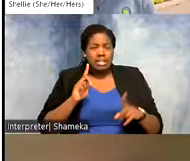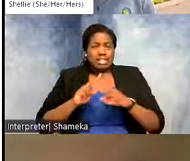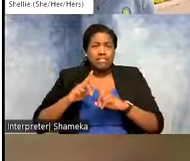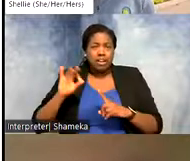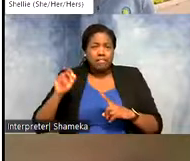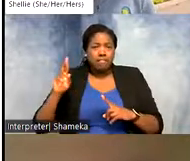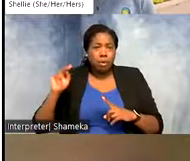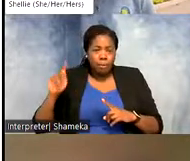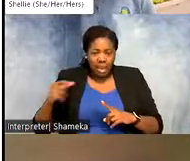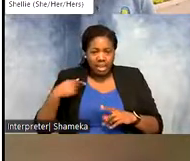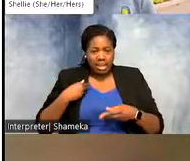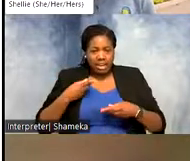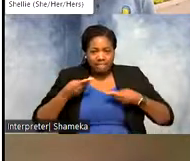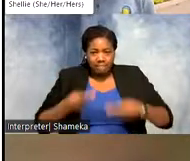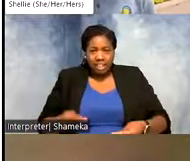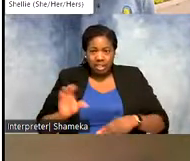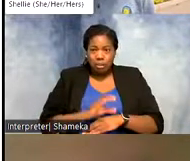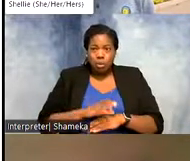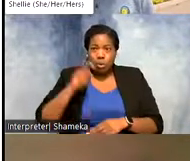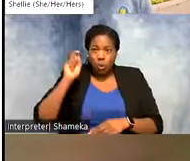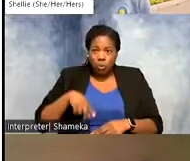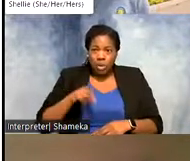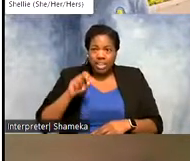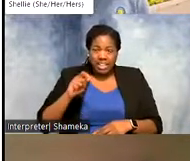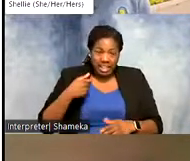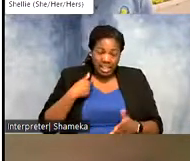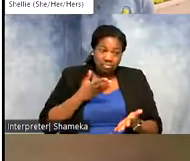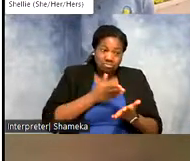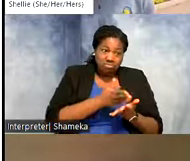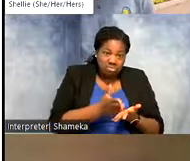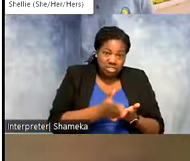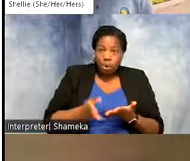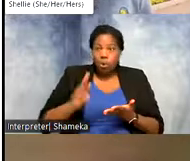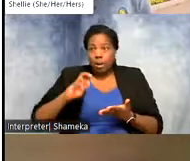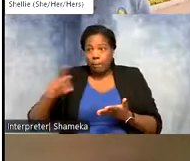the computer okay we need the data in this way, we want to make a map like this, and that code